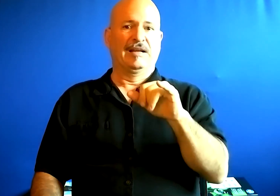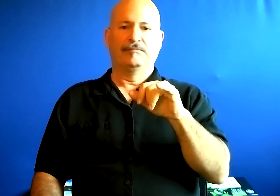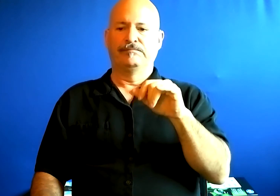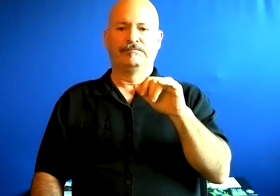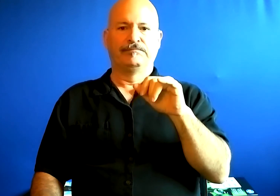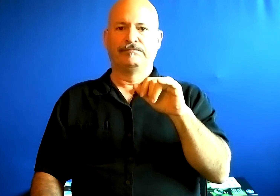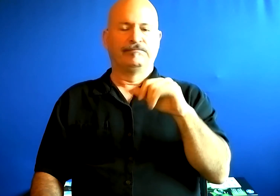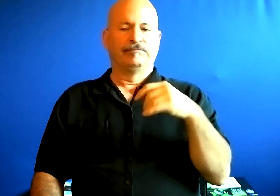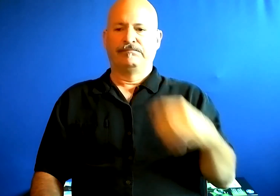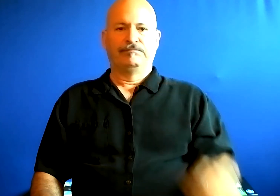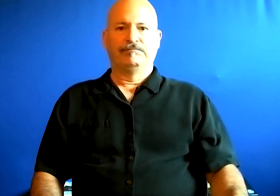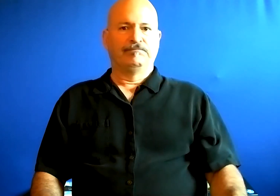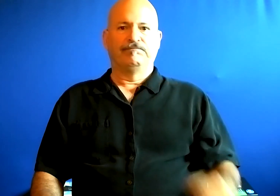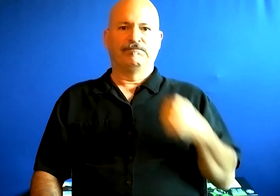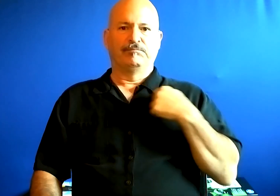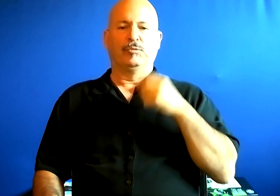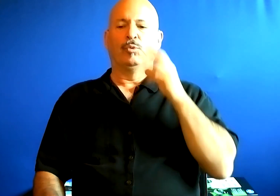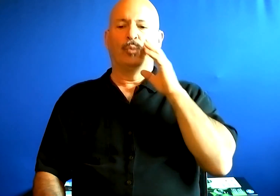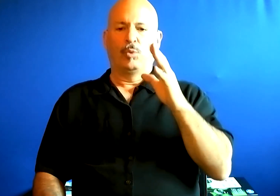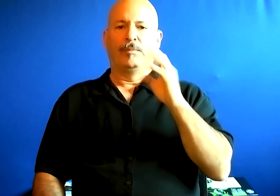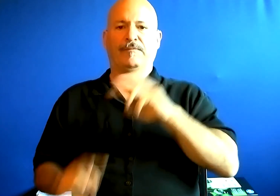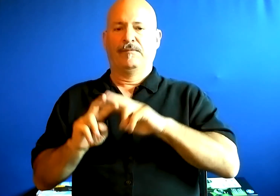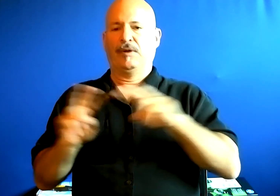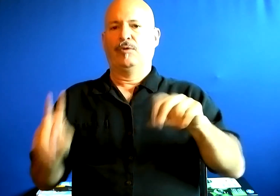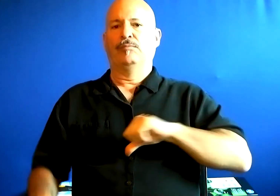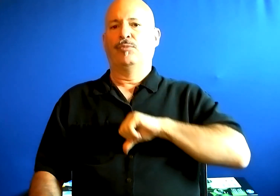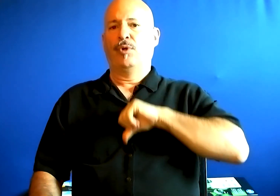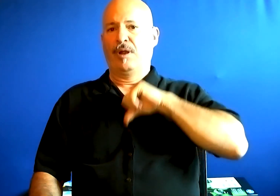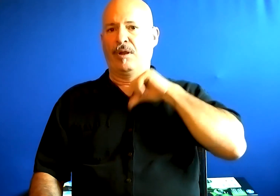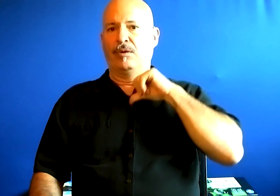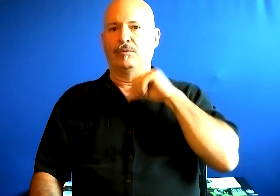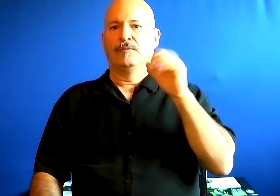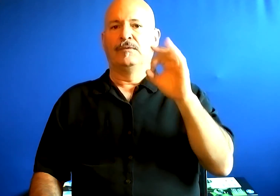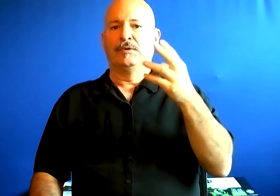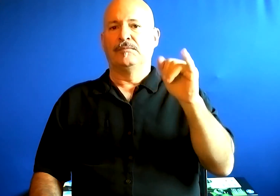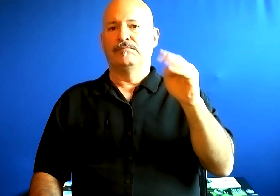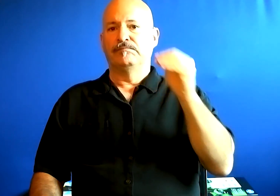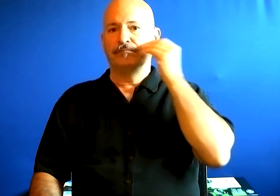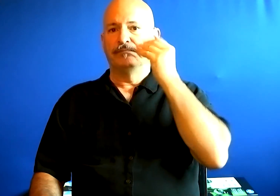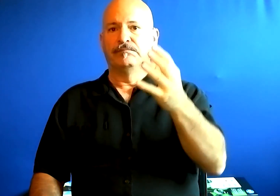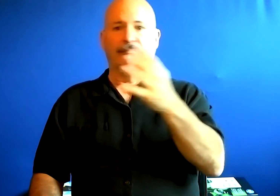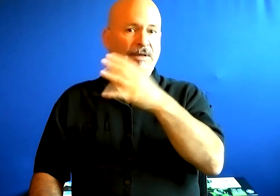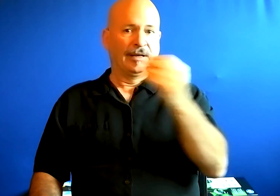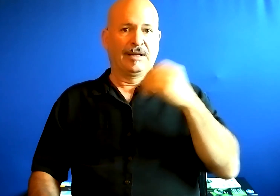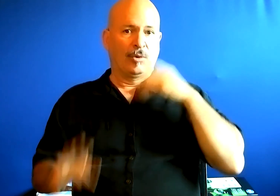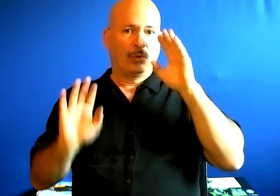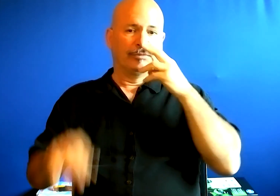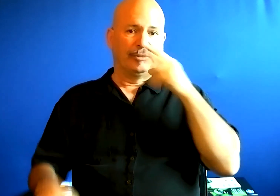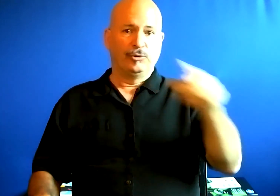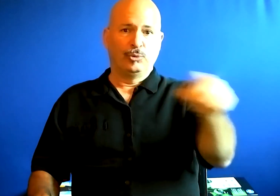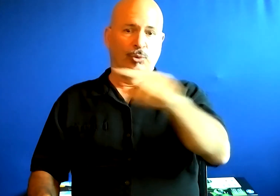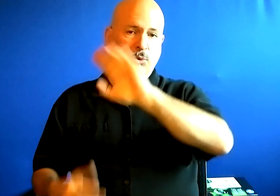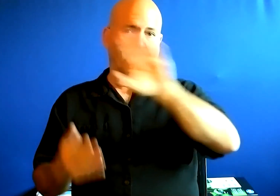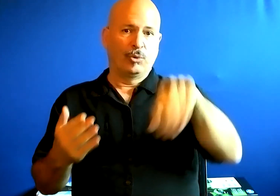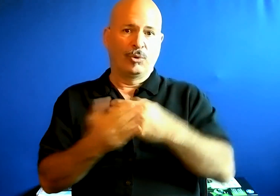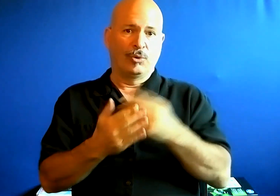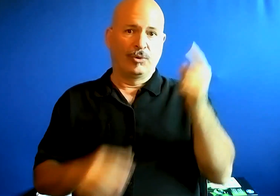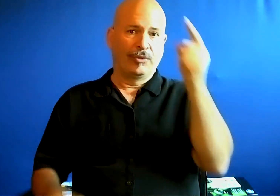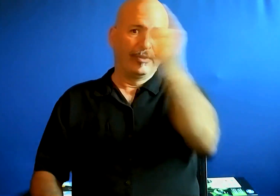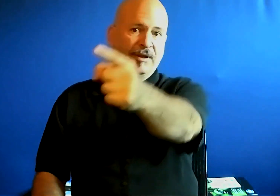Really, I’m proud of him so I’ll see you all there!